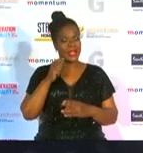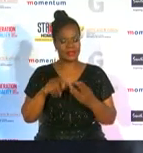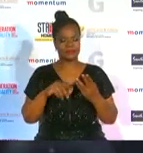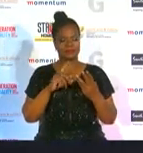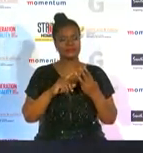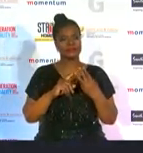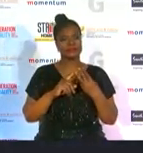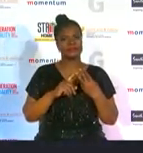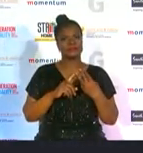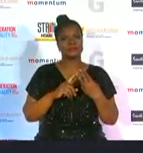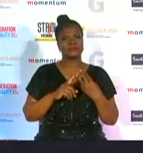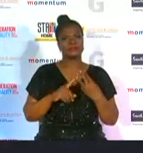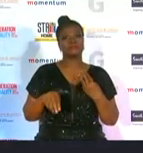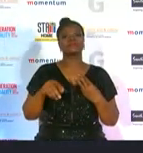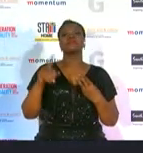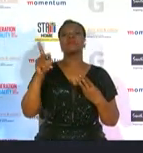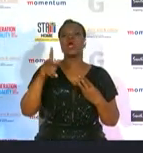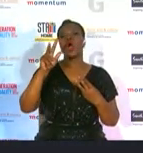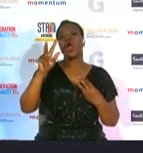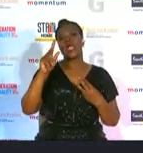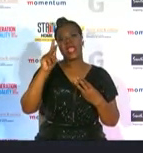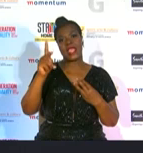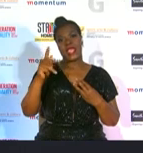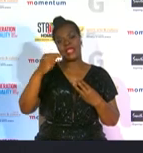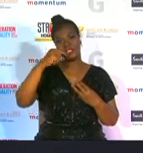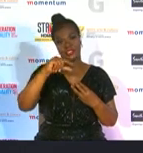and hotato mongani she represented the country in